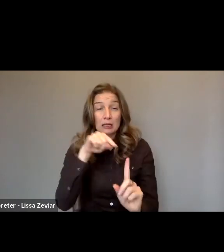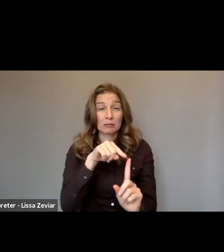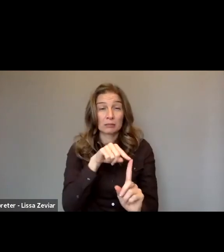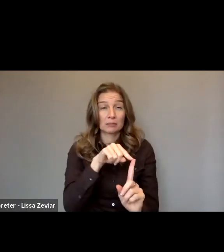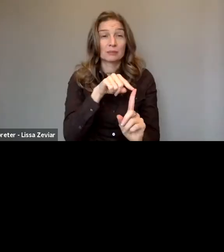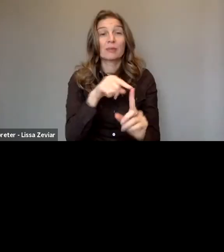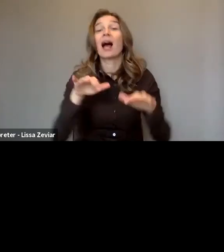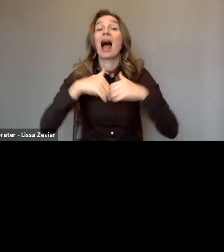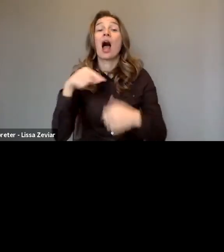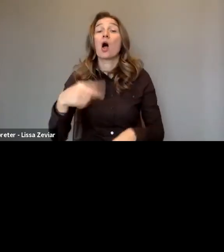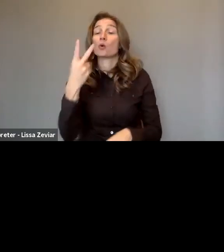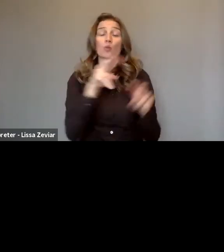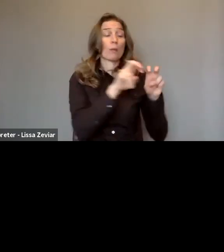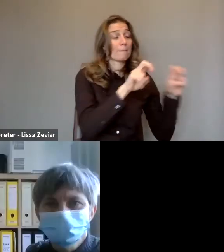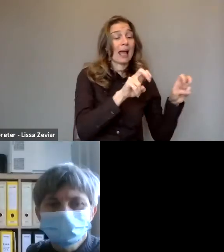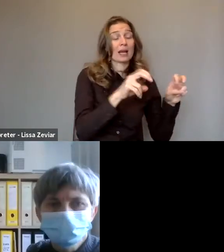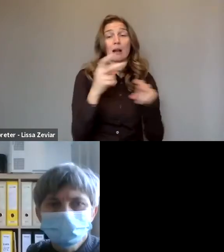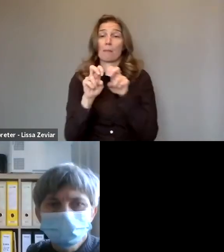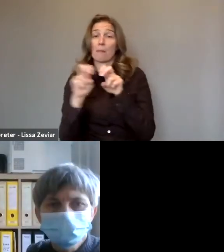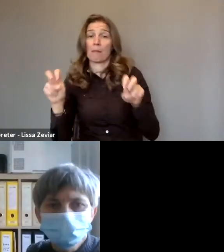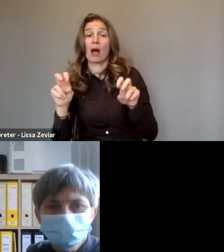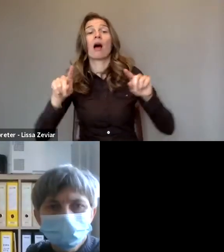with a ten minutes break in between, so around 11:10